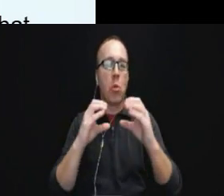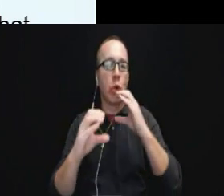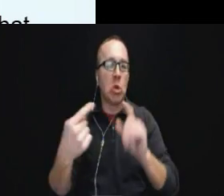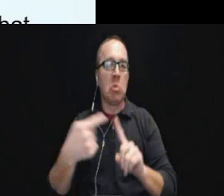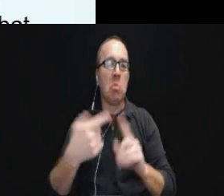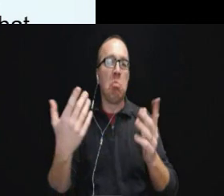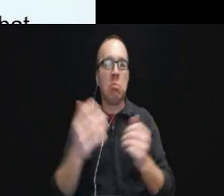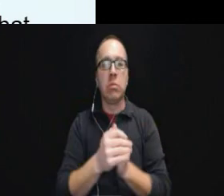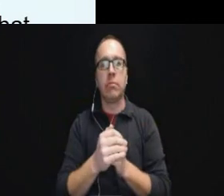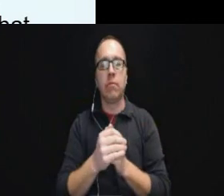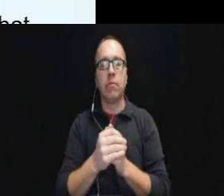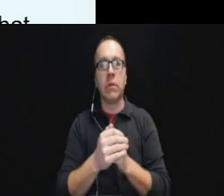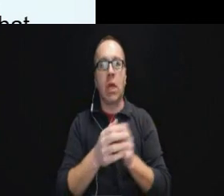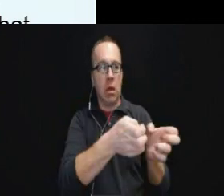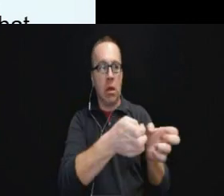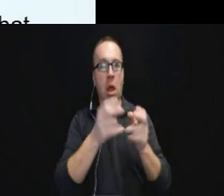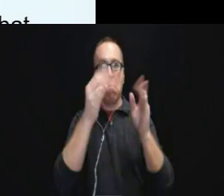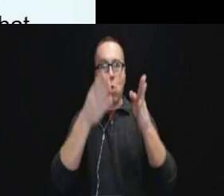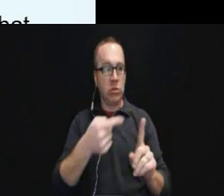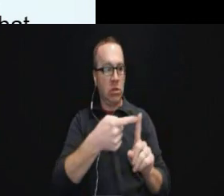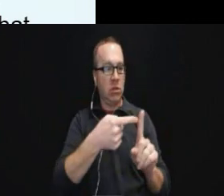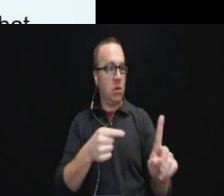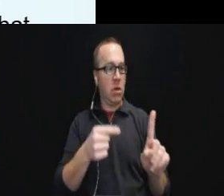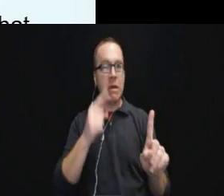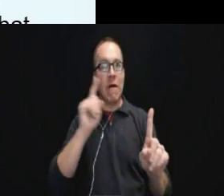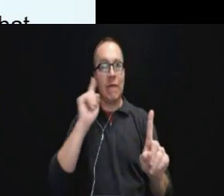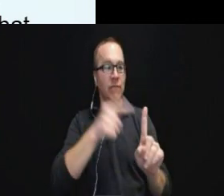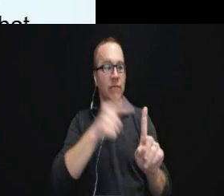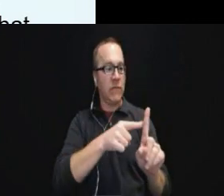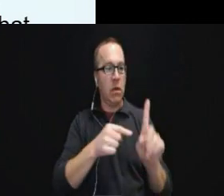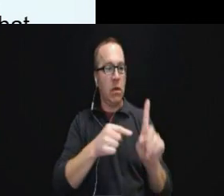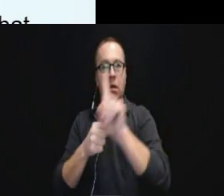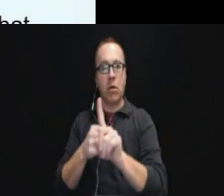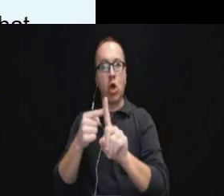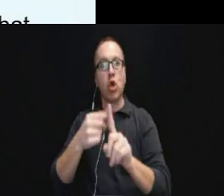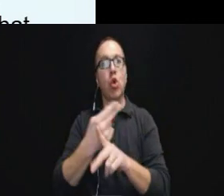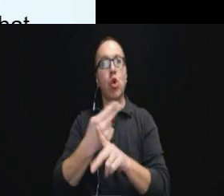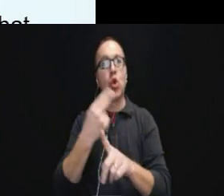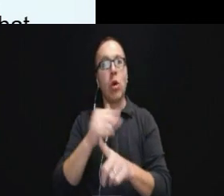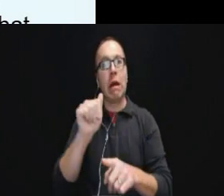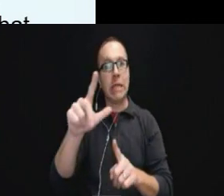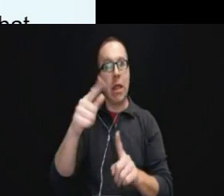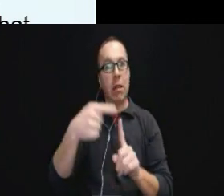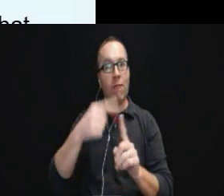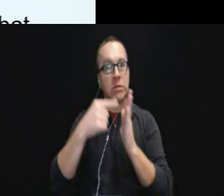You take that same individual who communicates through American Sign Language and you put